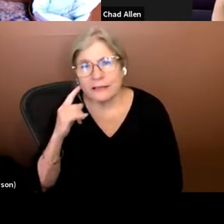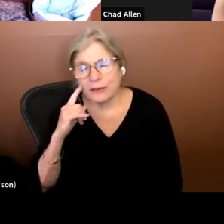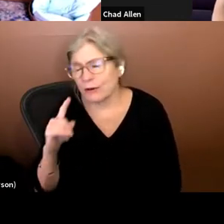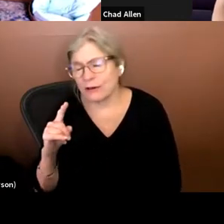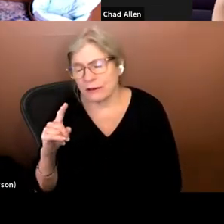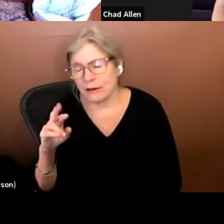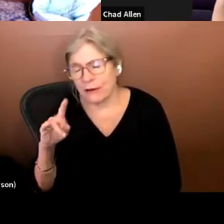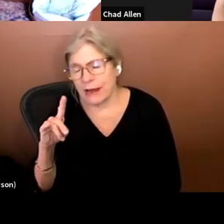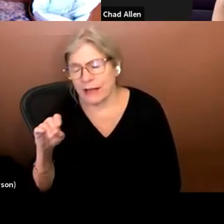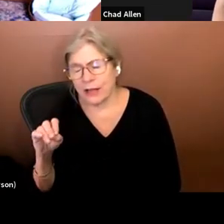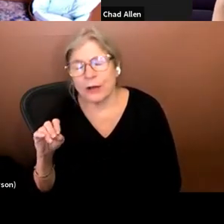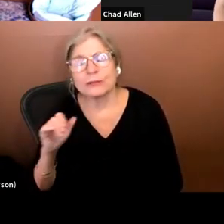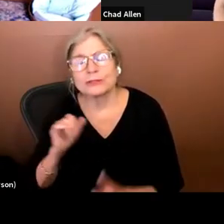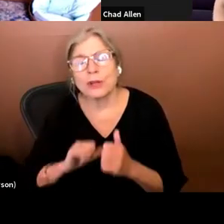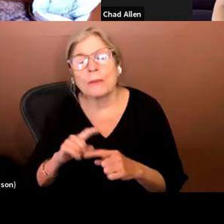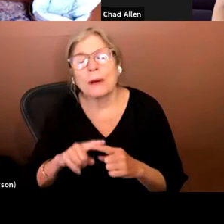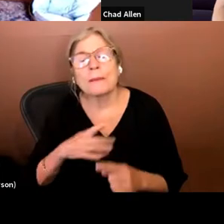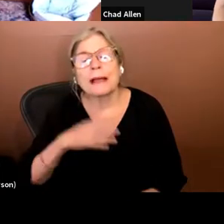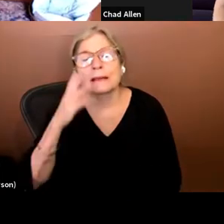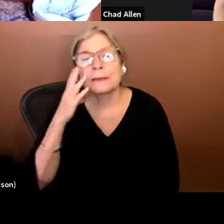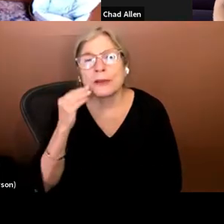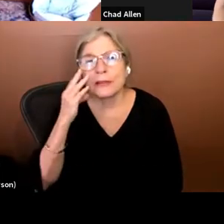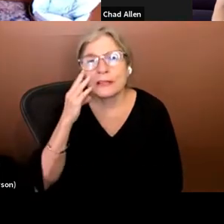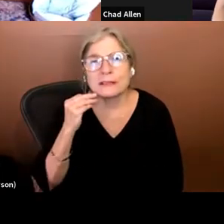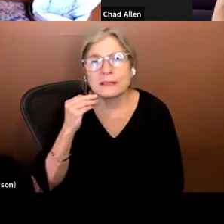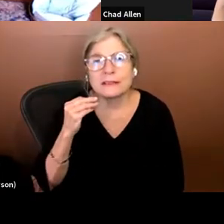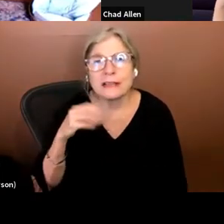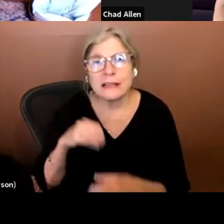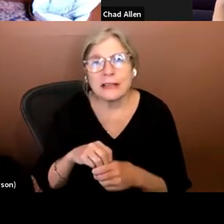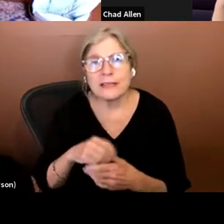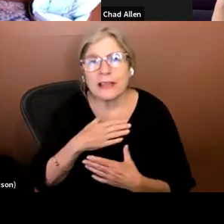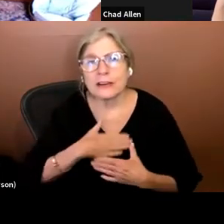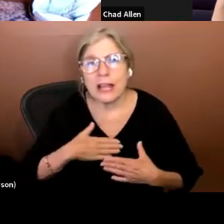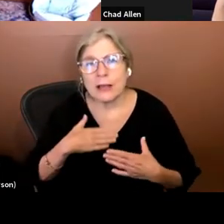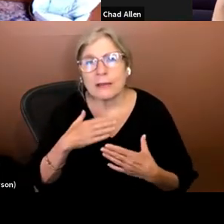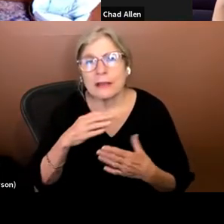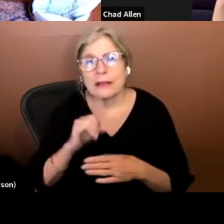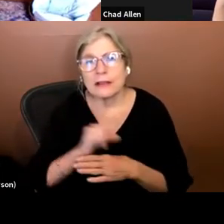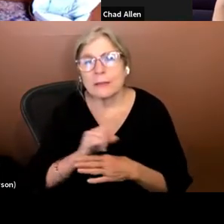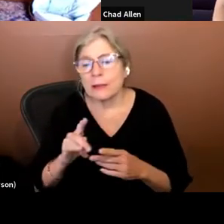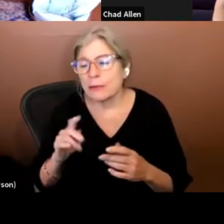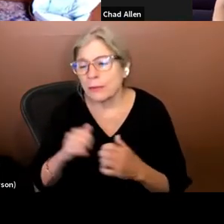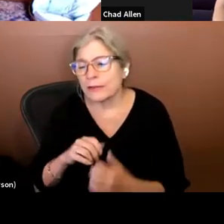What my experience in the entertainment industry was that people W D with disabilities were getting short shoplift. I was able